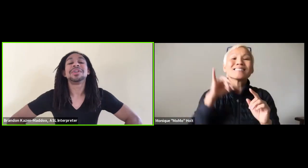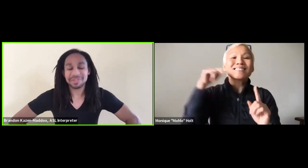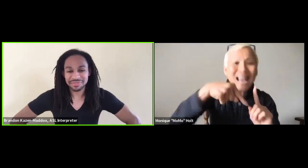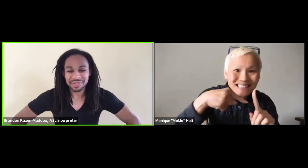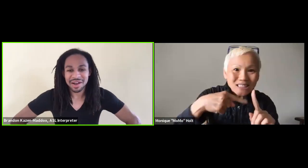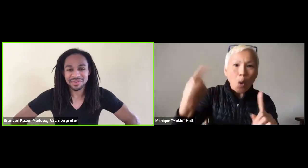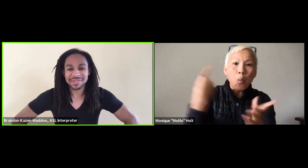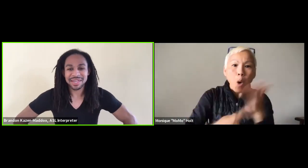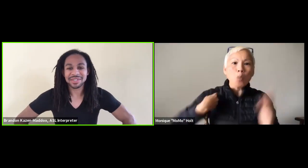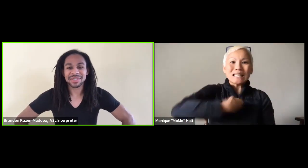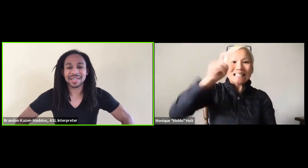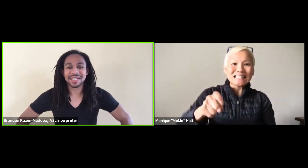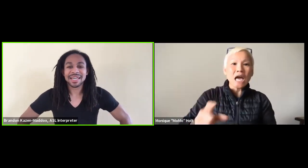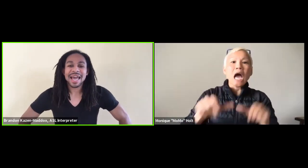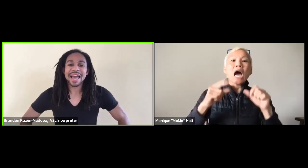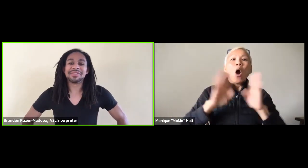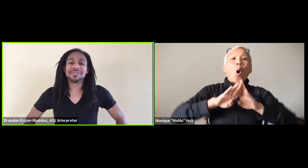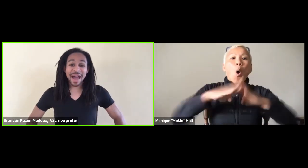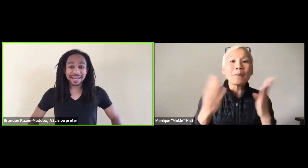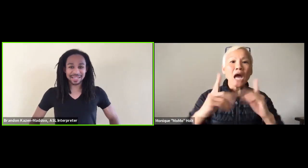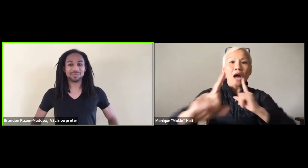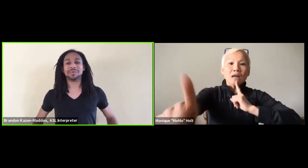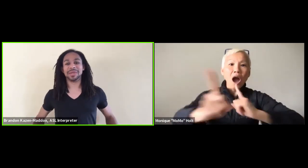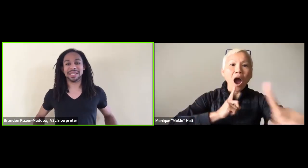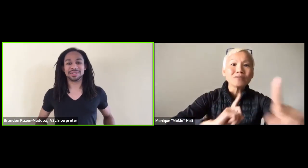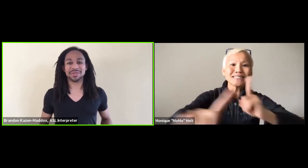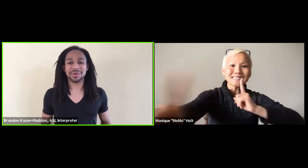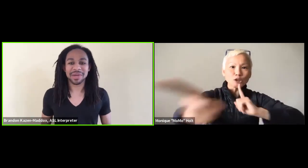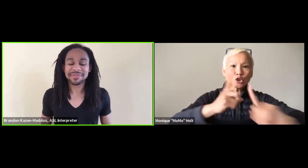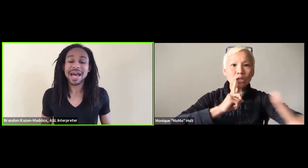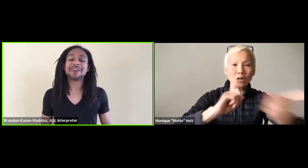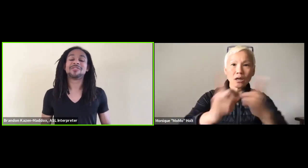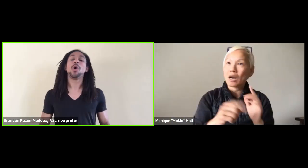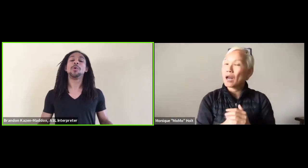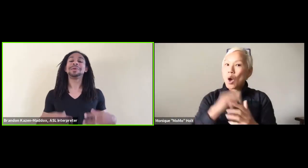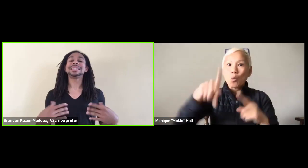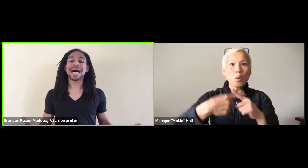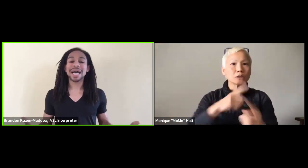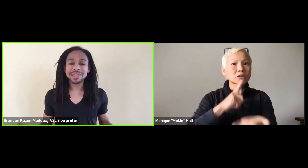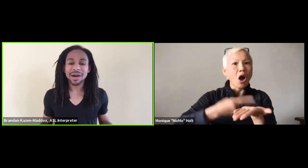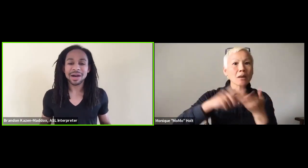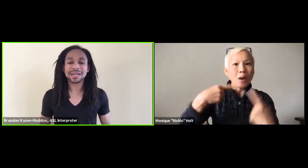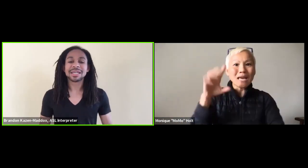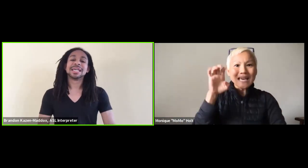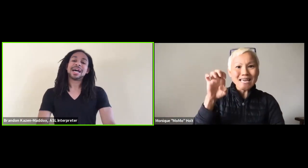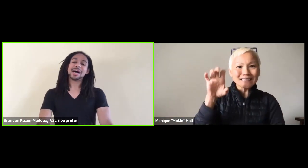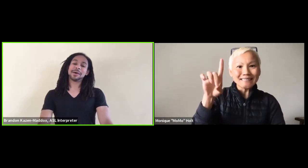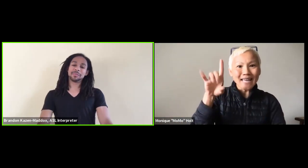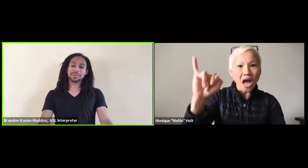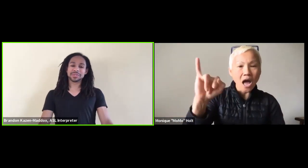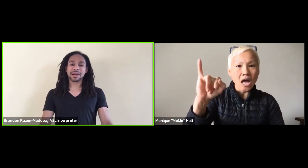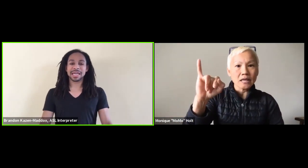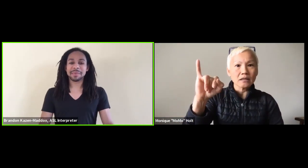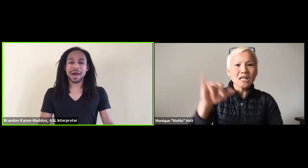We had a wonderful conversation, and that is what we need to do. We have to have open dialogue.